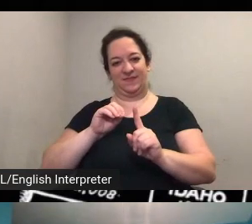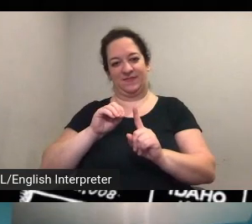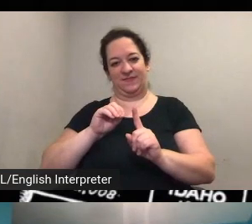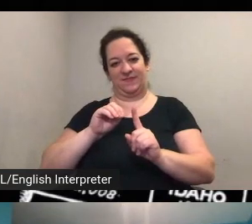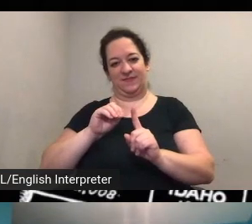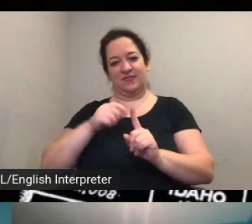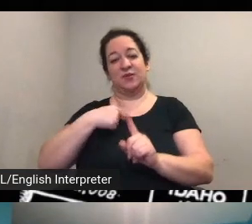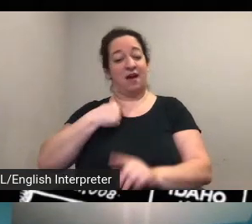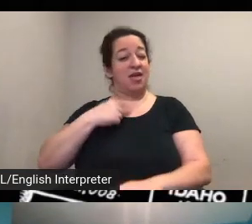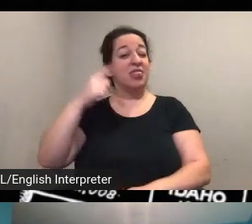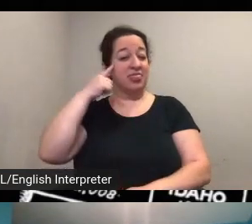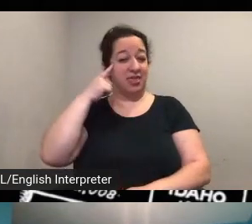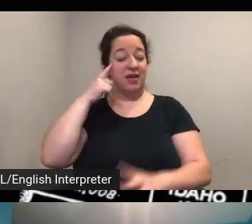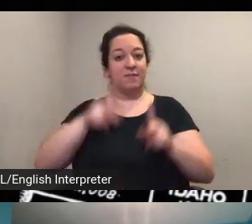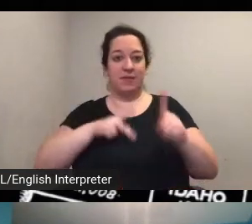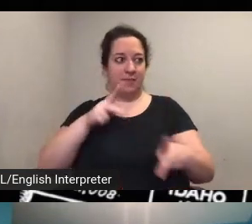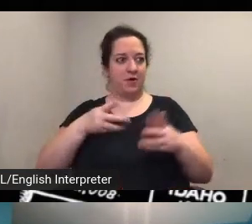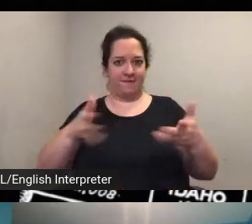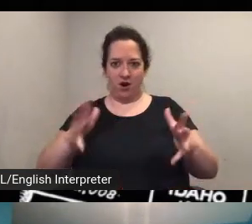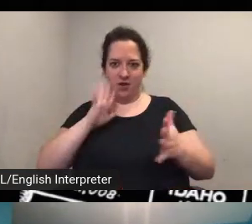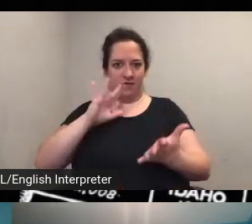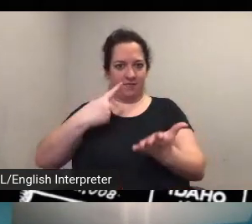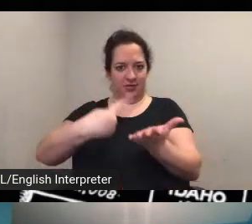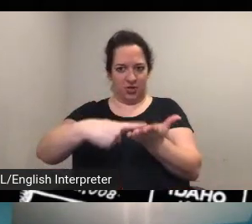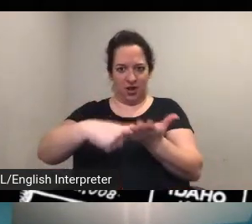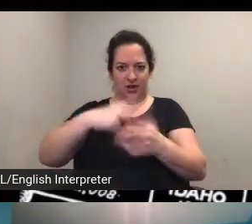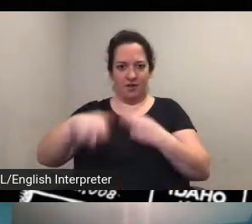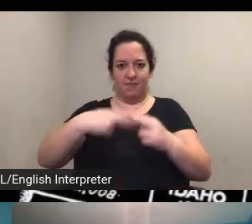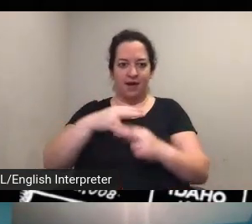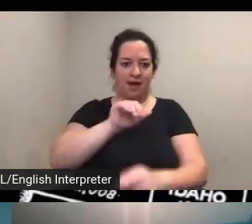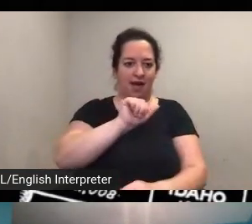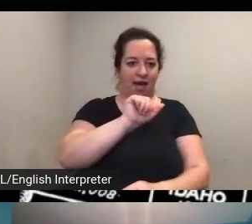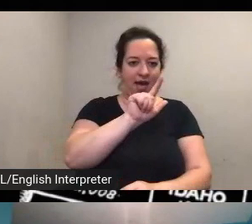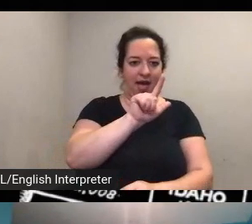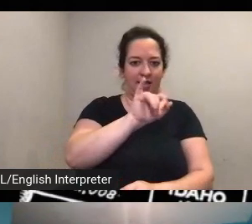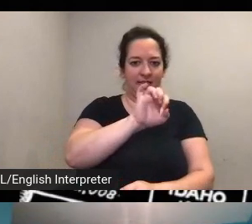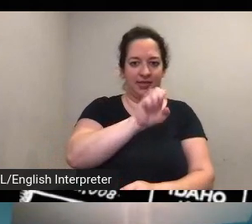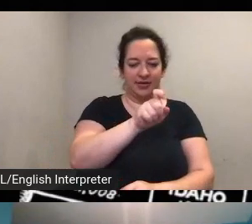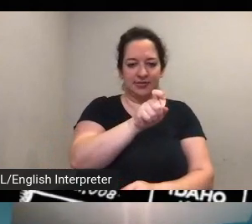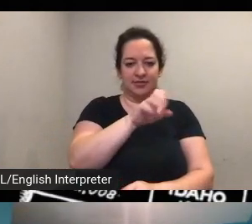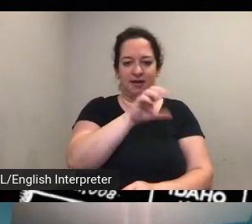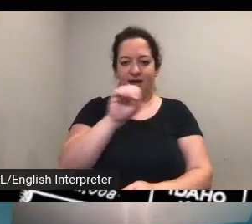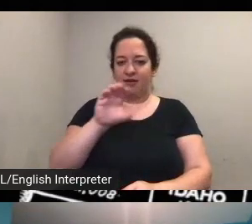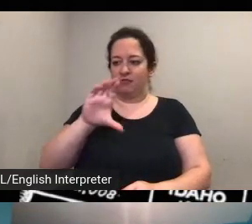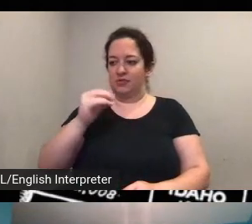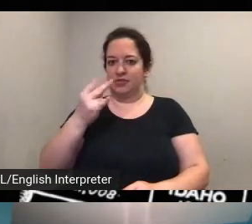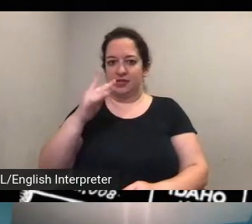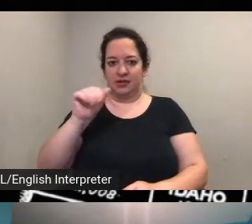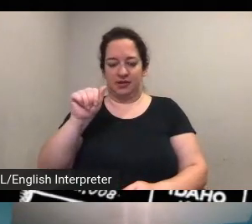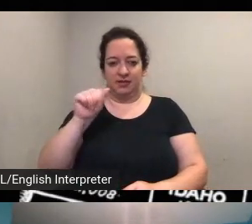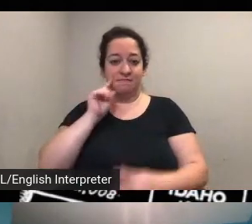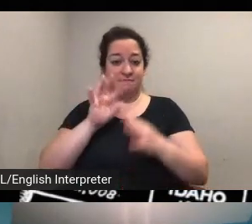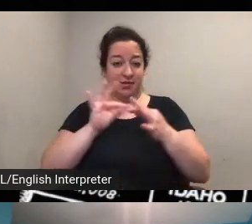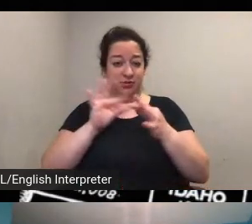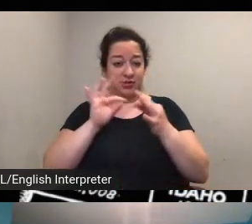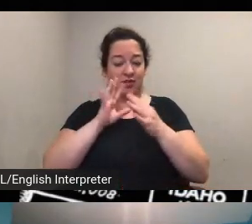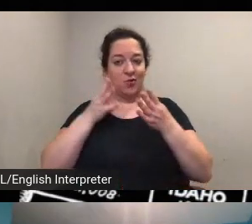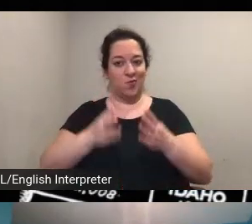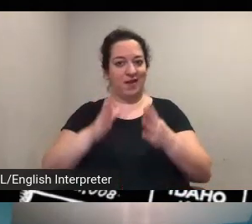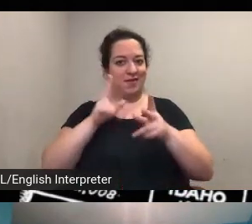what people already talked about you know alex and christina mentioned the way that um these people were involved in